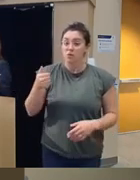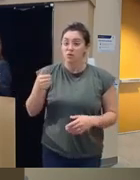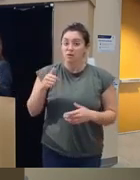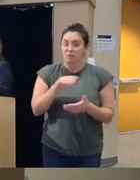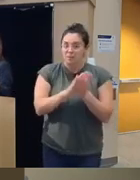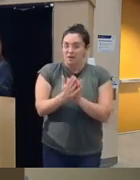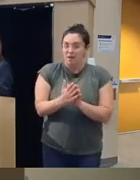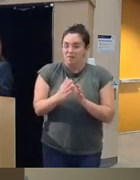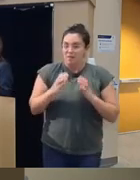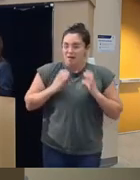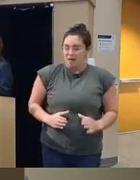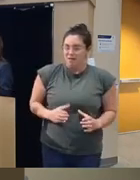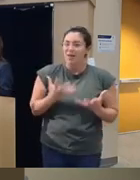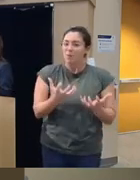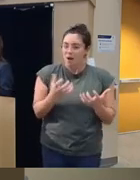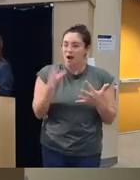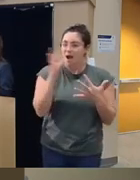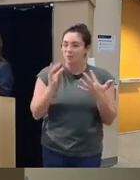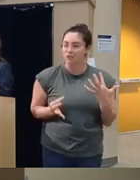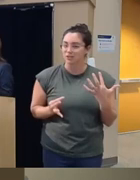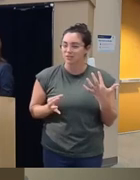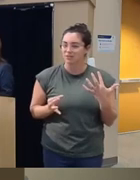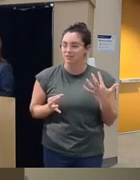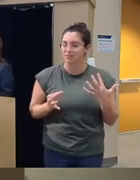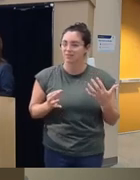or be our clients now and they're going to want options you know they they they're familiar with